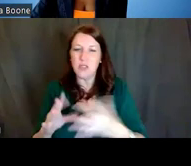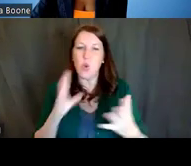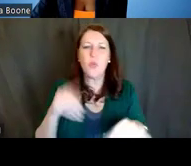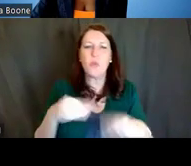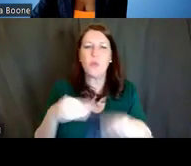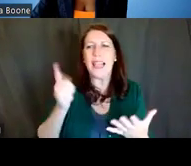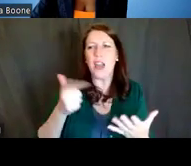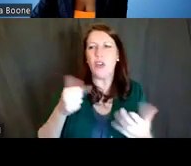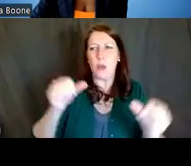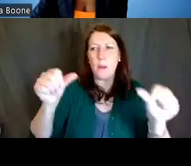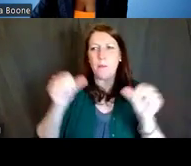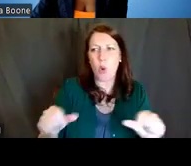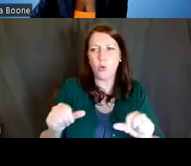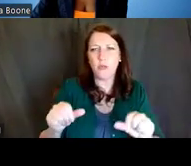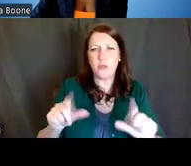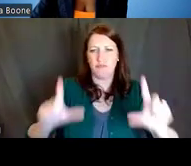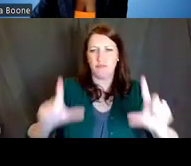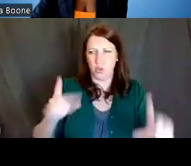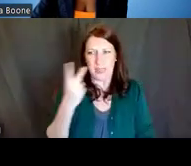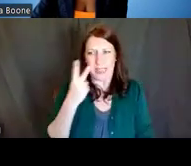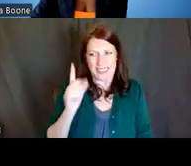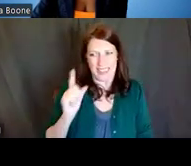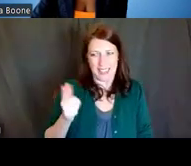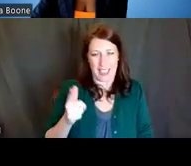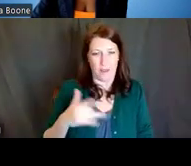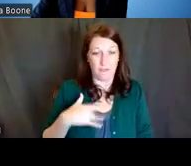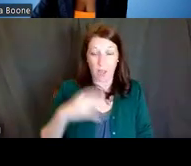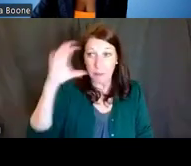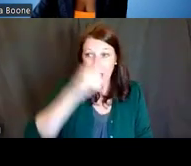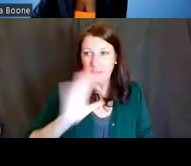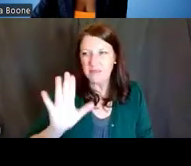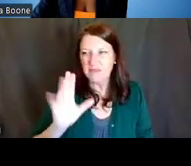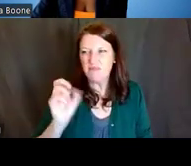Actually, this is my last slide. Thank you all for your participation.